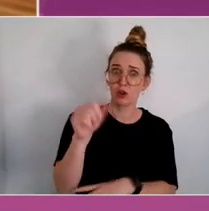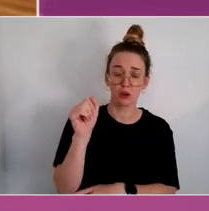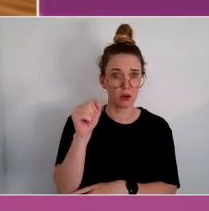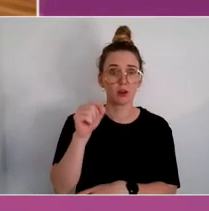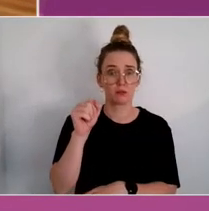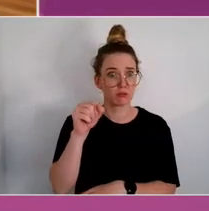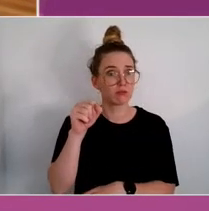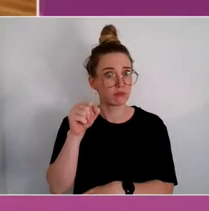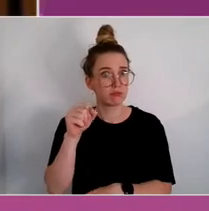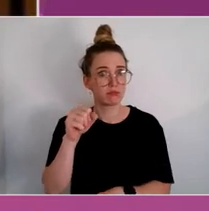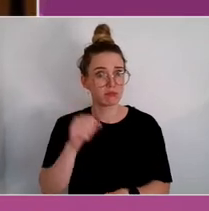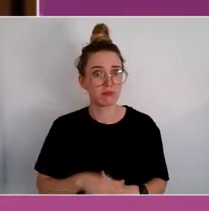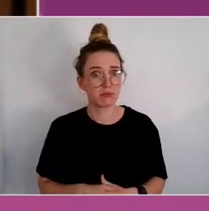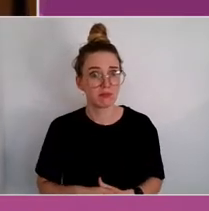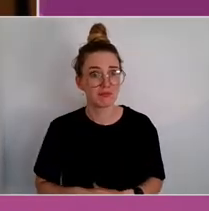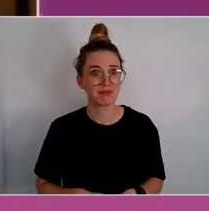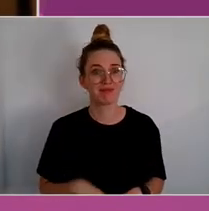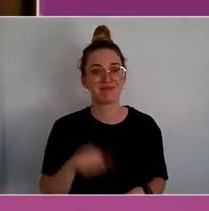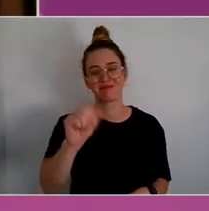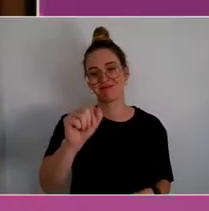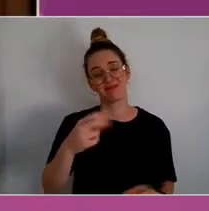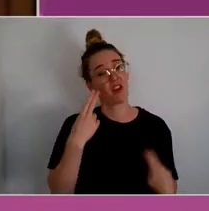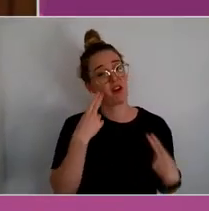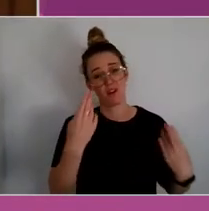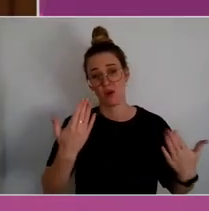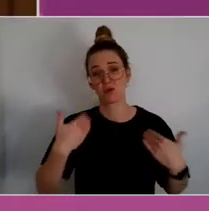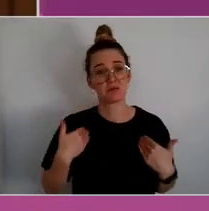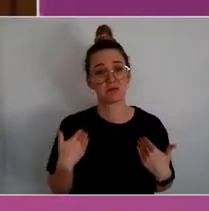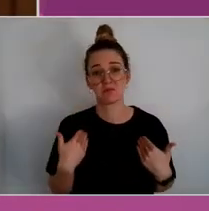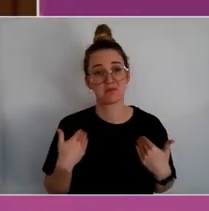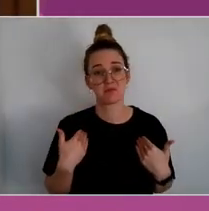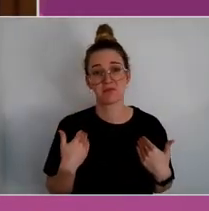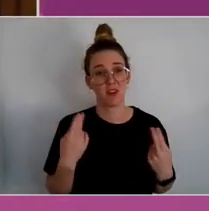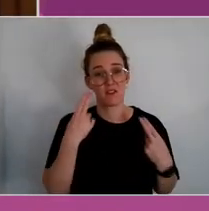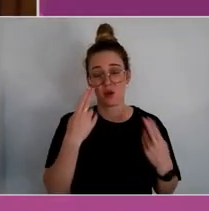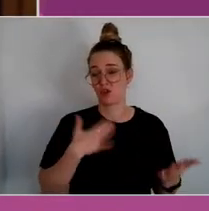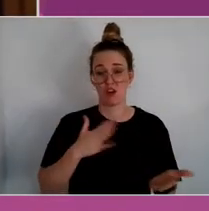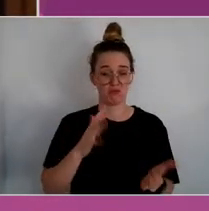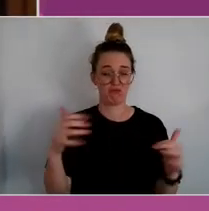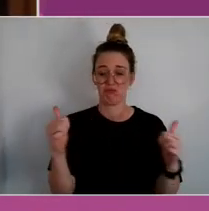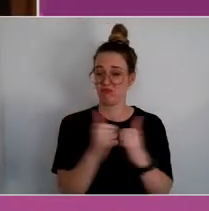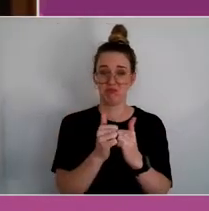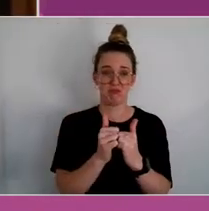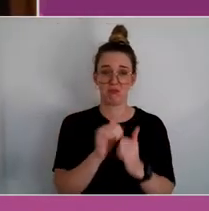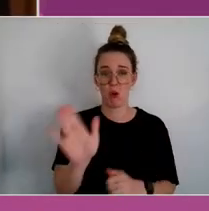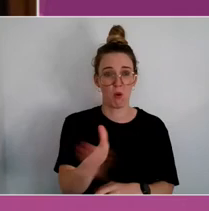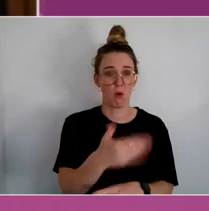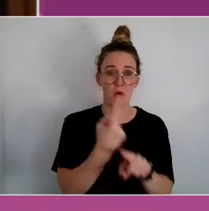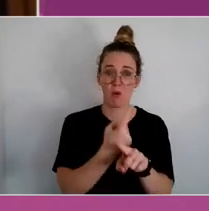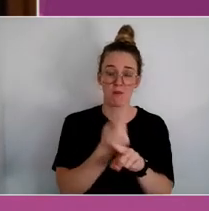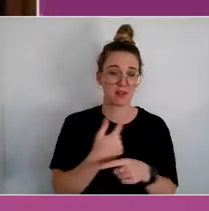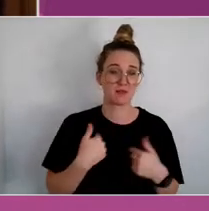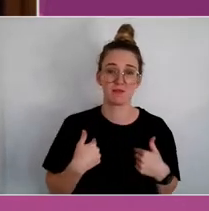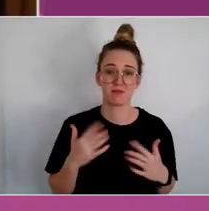I would endorse all those previous comments.